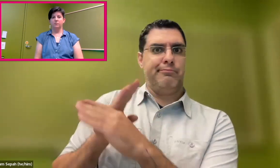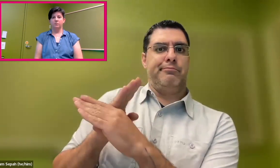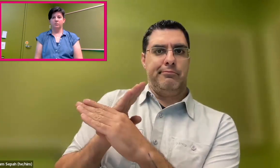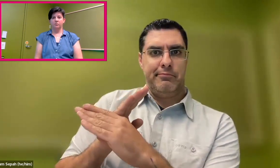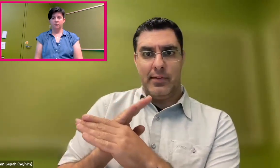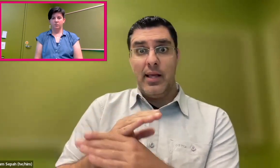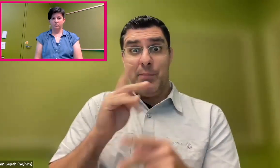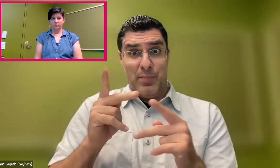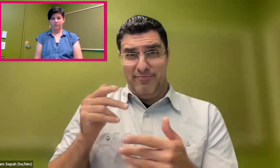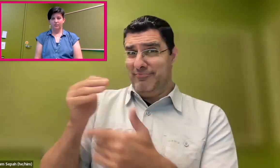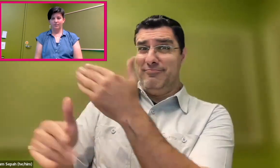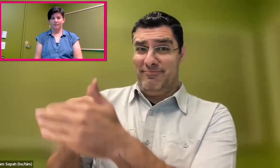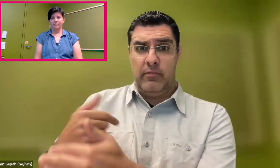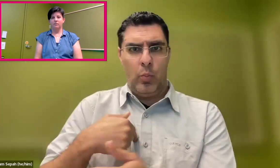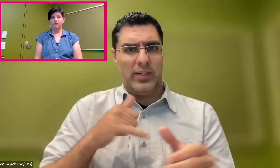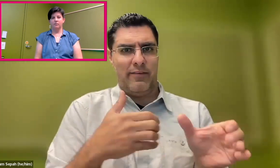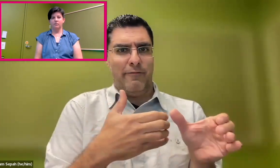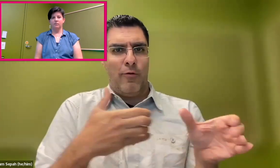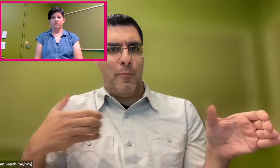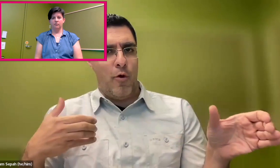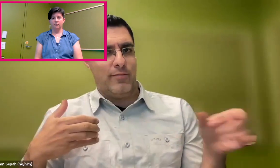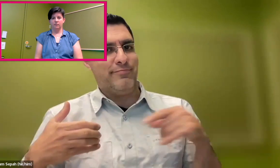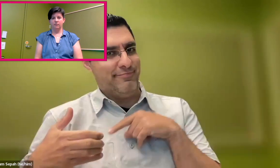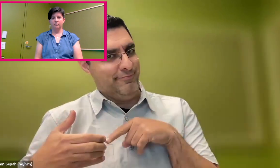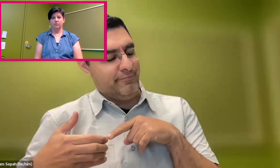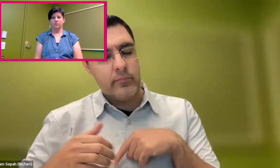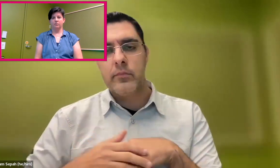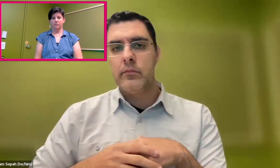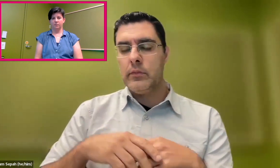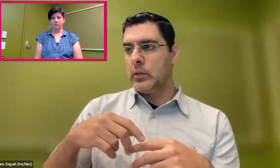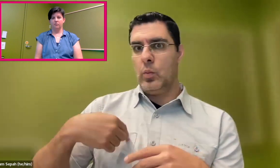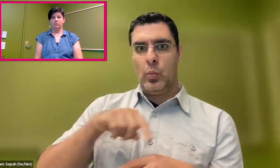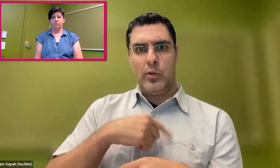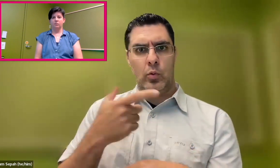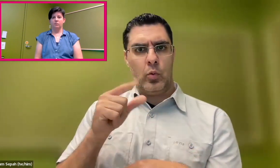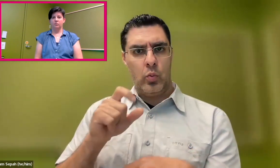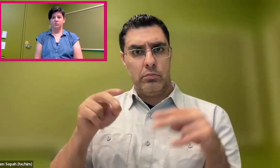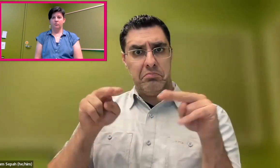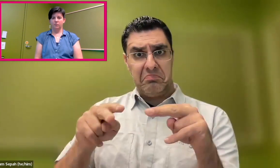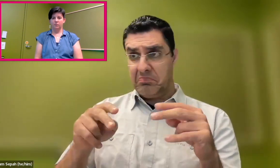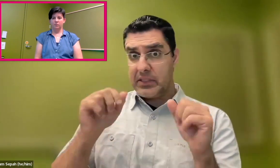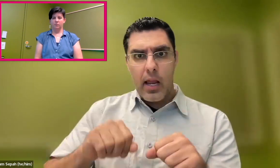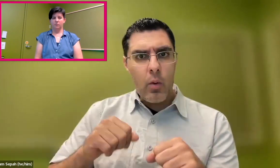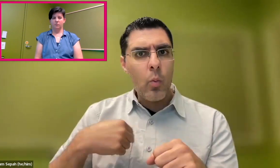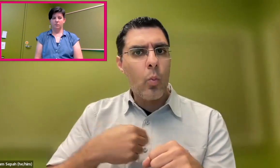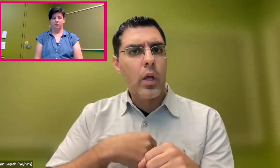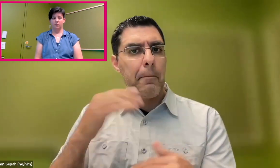So that's a big barrier. A lot of people are experiencing wonderful, magical things that we cannot.